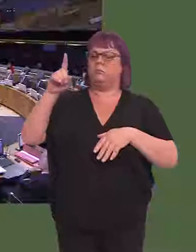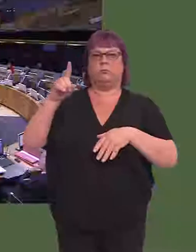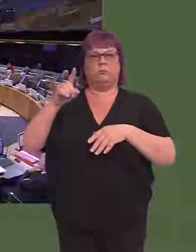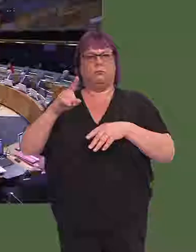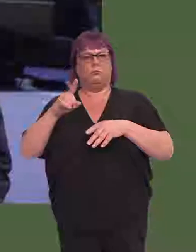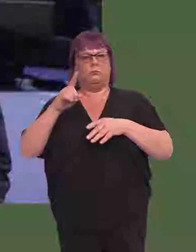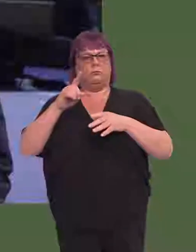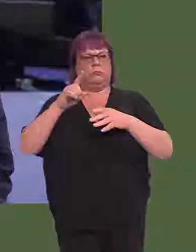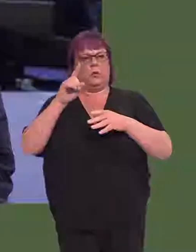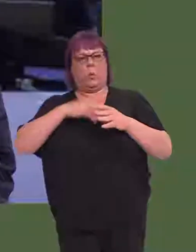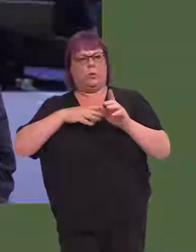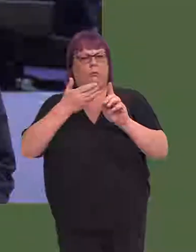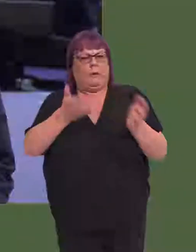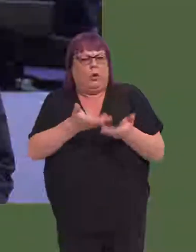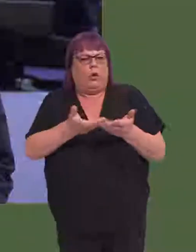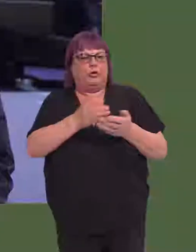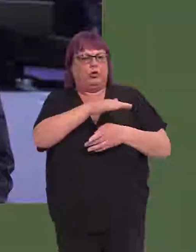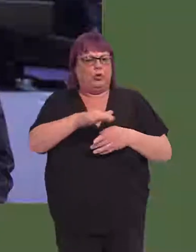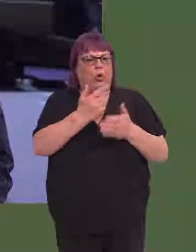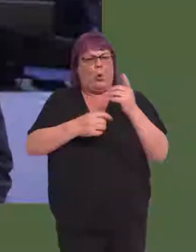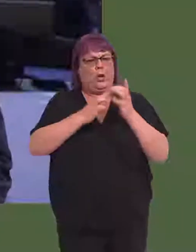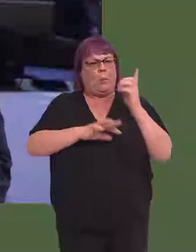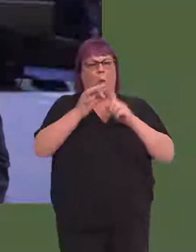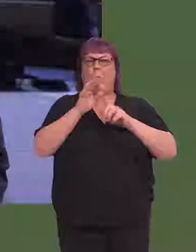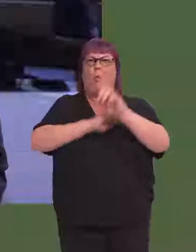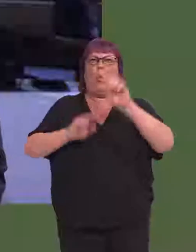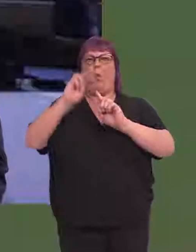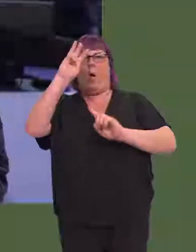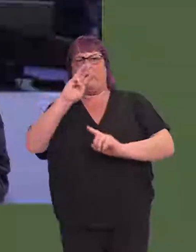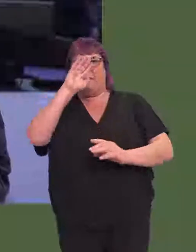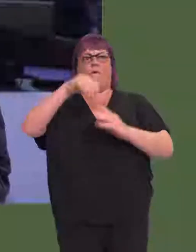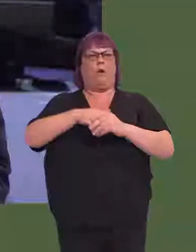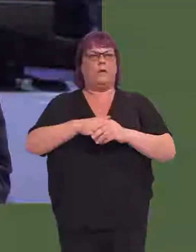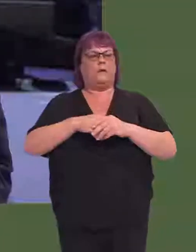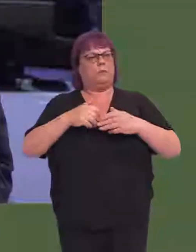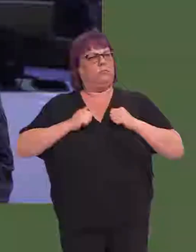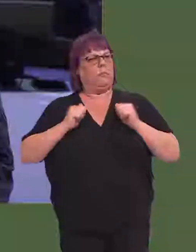designed to encourage children in Newport and elsewhere in Wales to get fit and healthy.